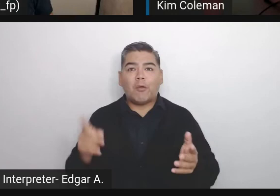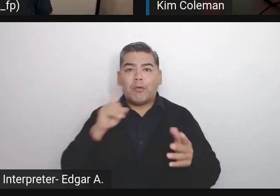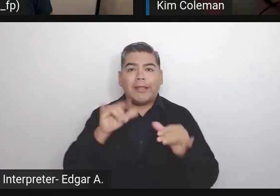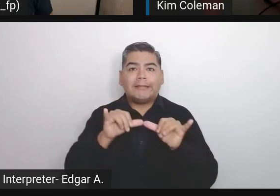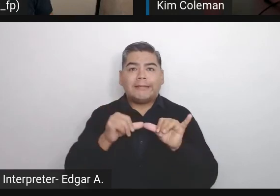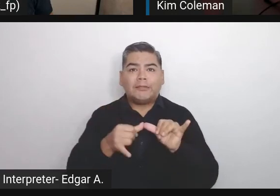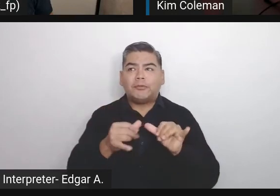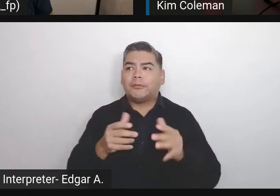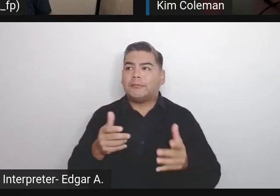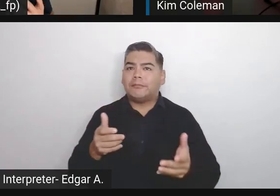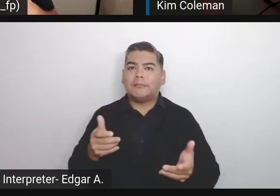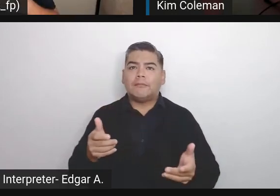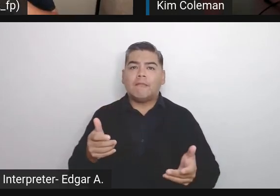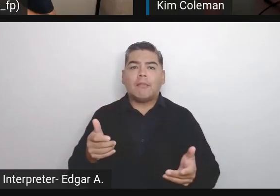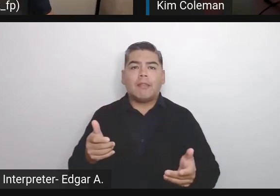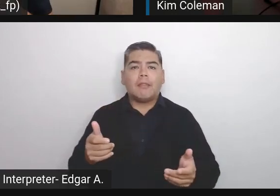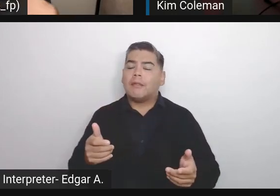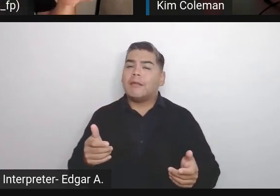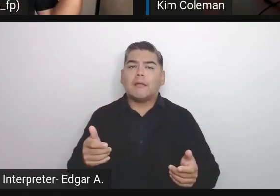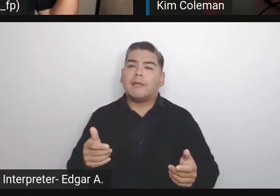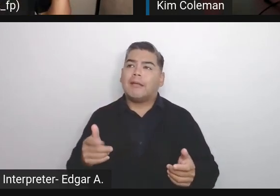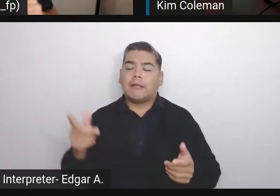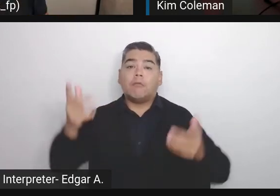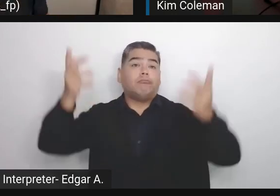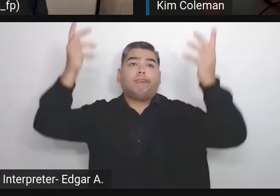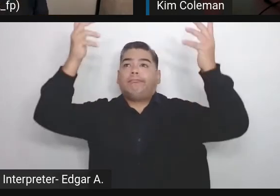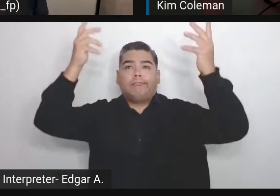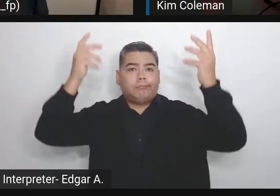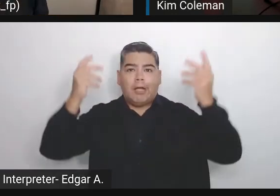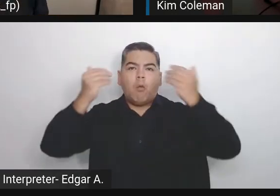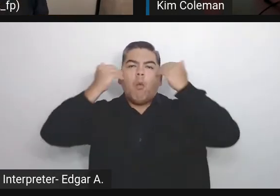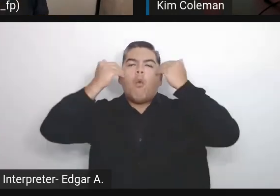It's not whatever you want to paint. It's like cars.